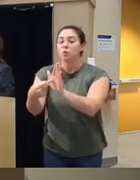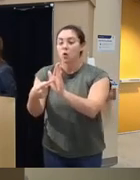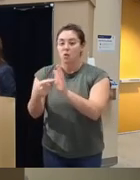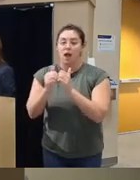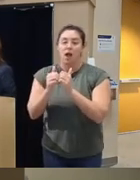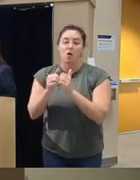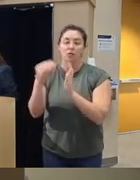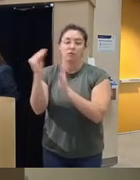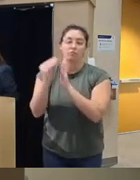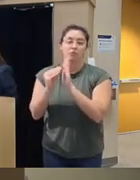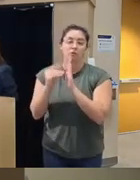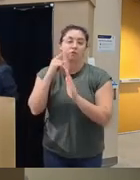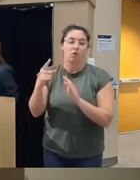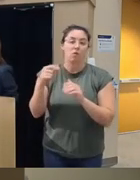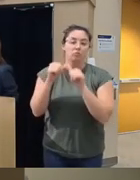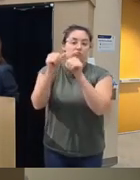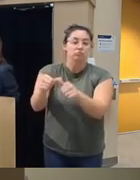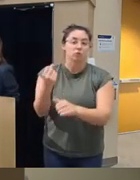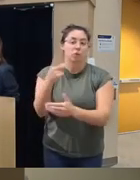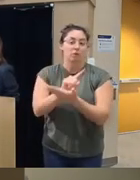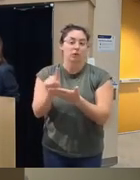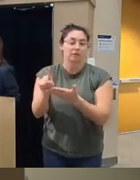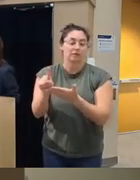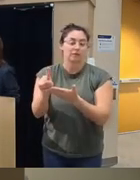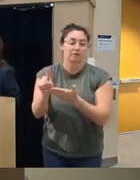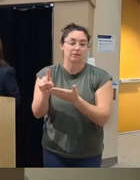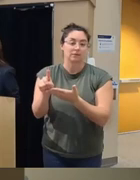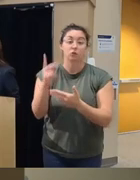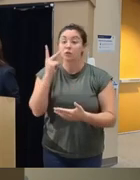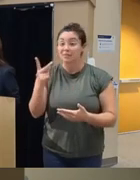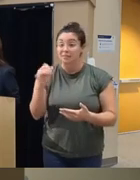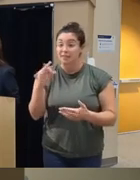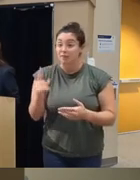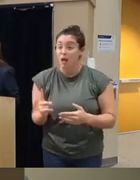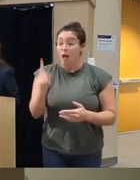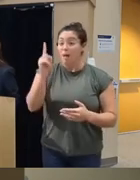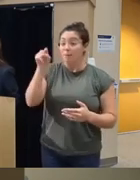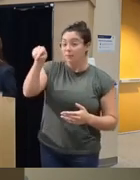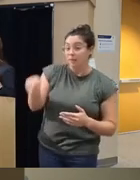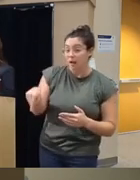craving across 12 weeks of treatment so you can see if the Cravings are going up and down so the